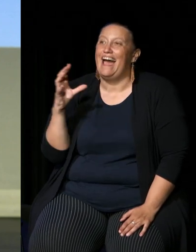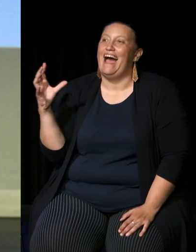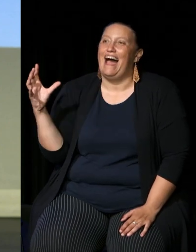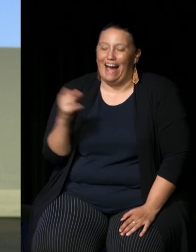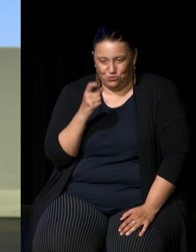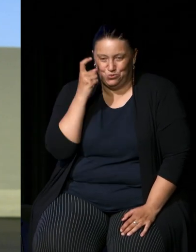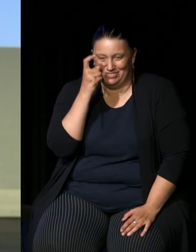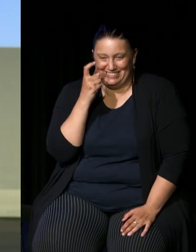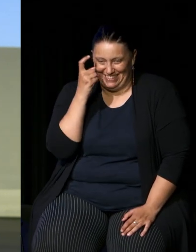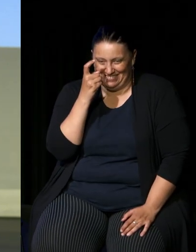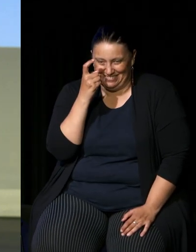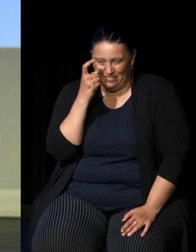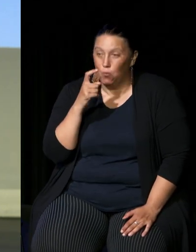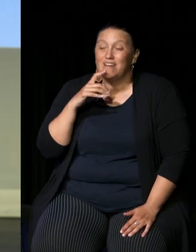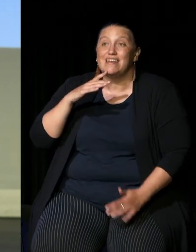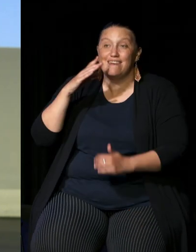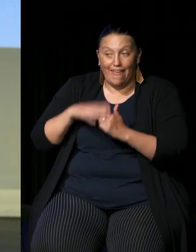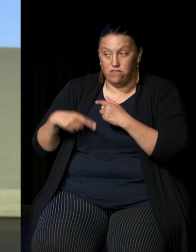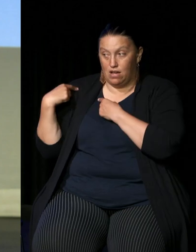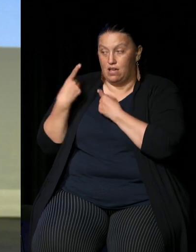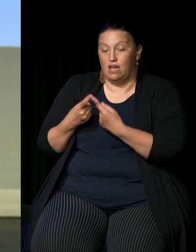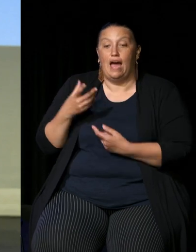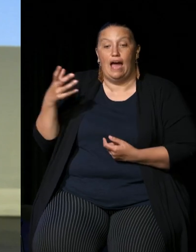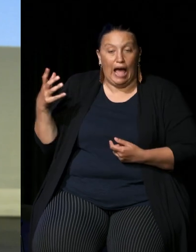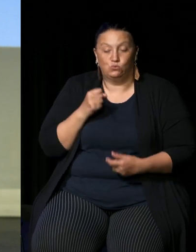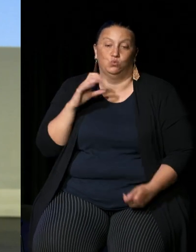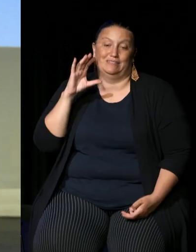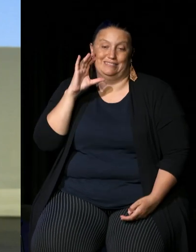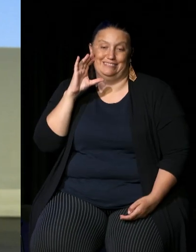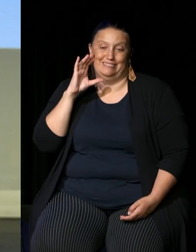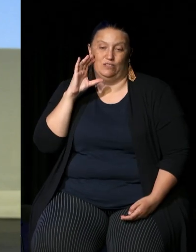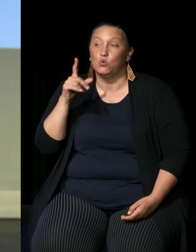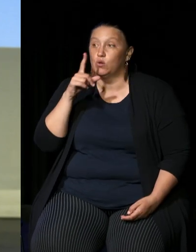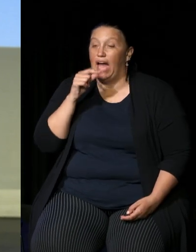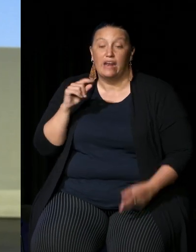and there's never been that requirement before so it's the moral weight of the Australian people